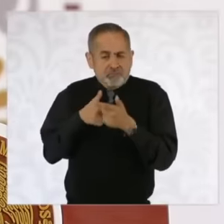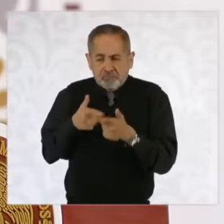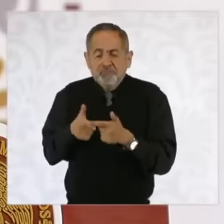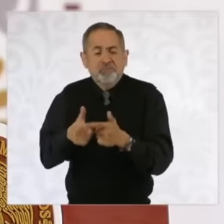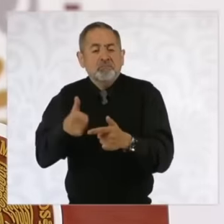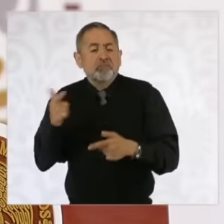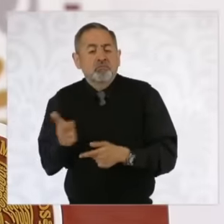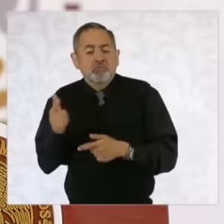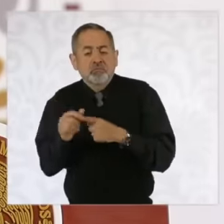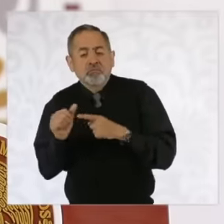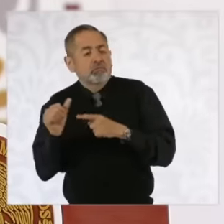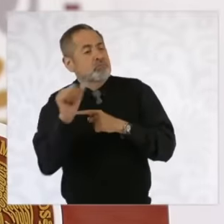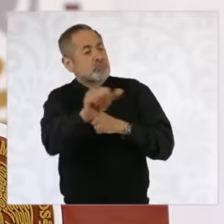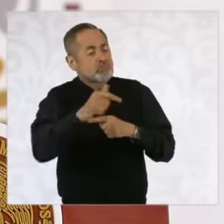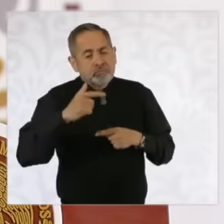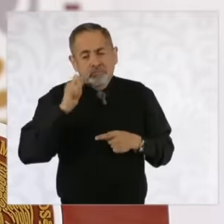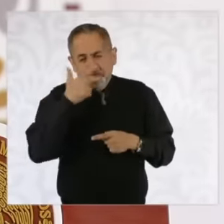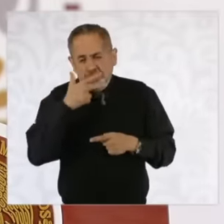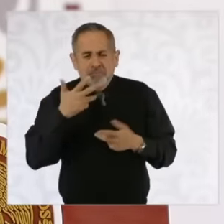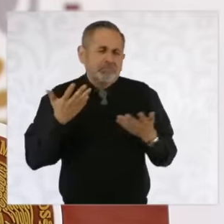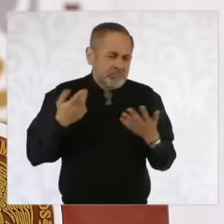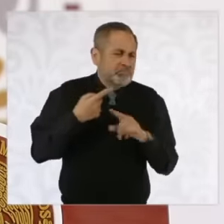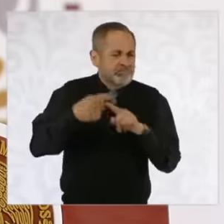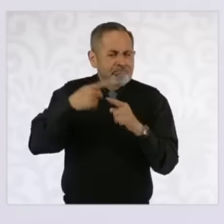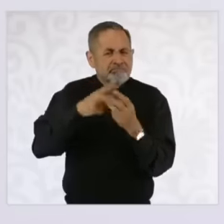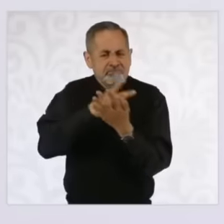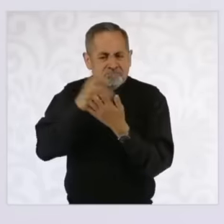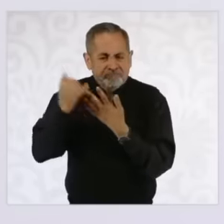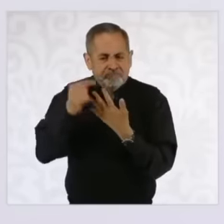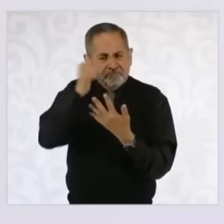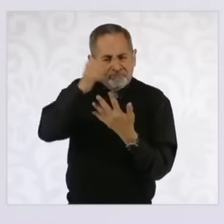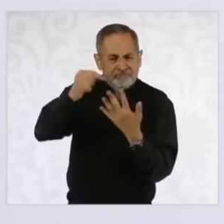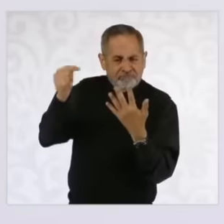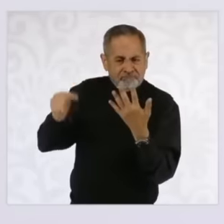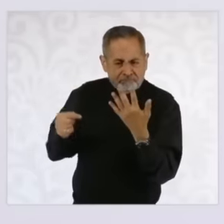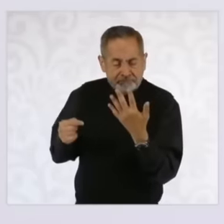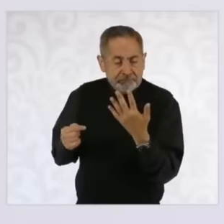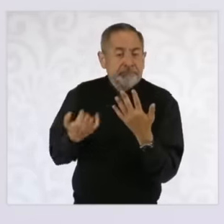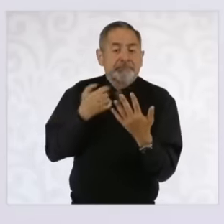to Chihuahua so there are several infrastructure projects and there we are going to support everything